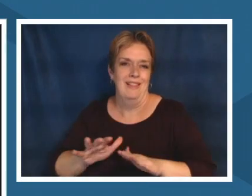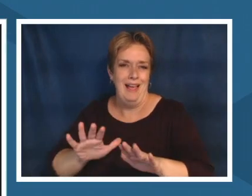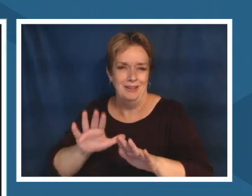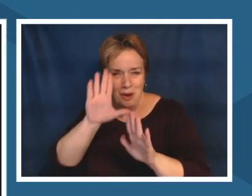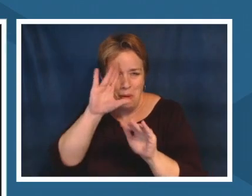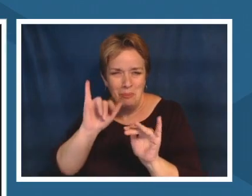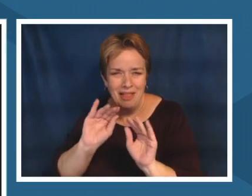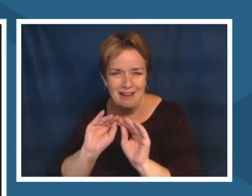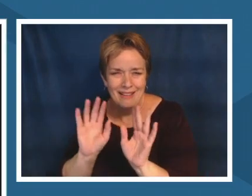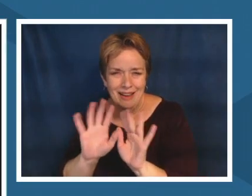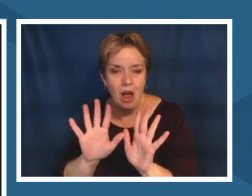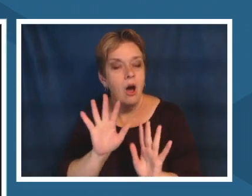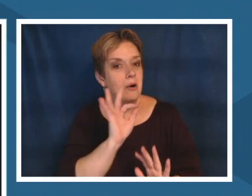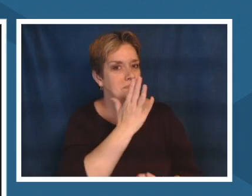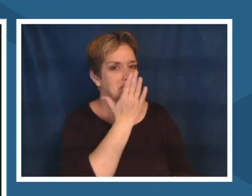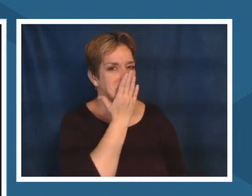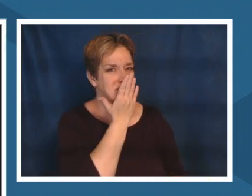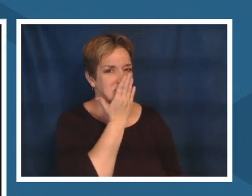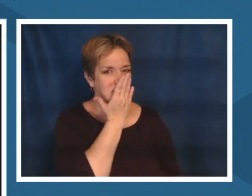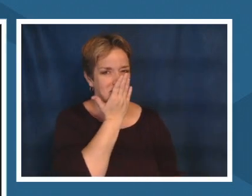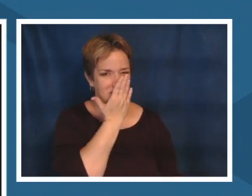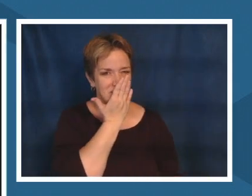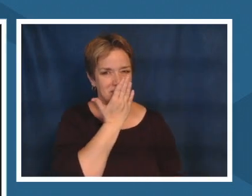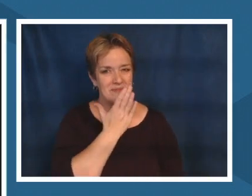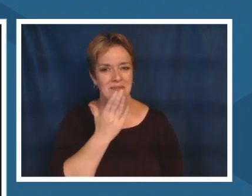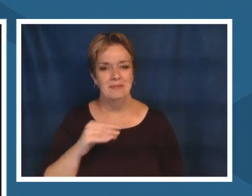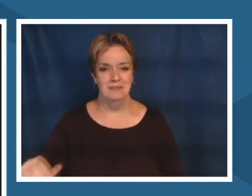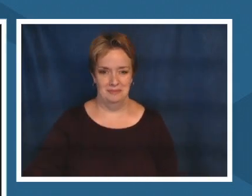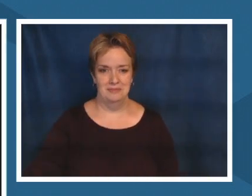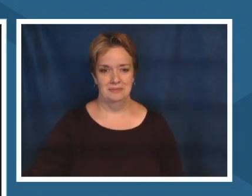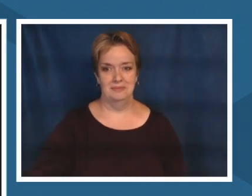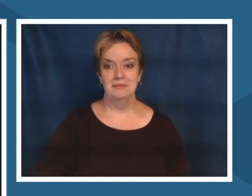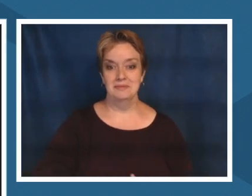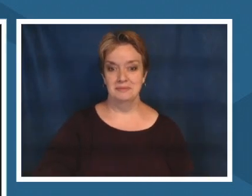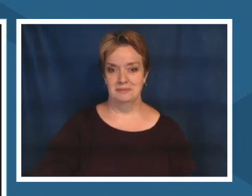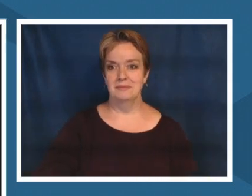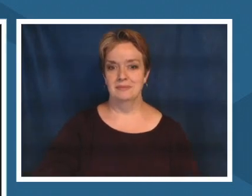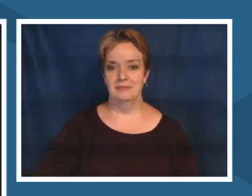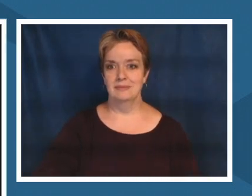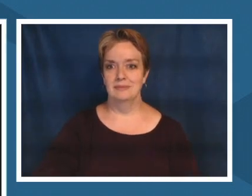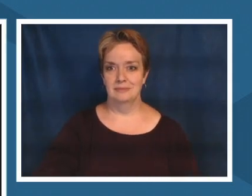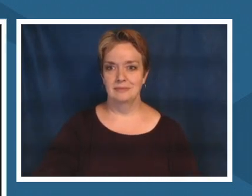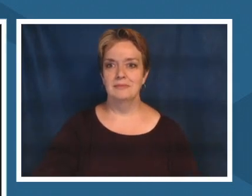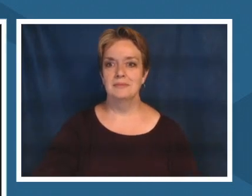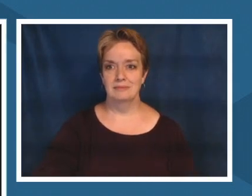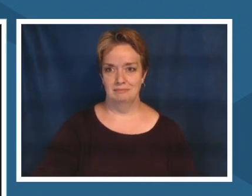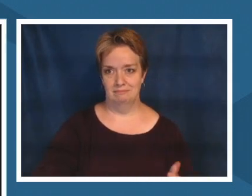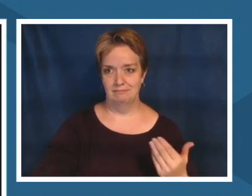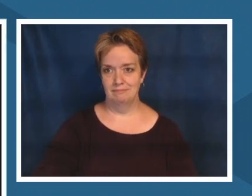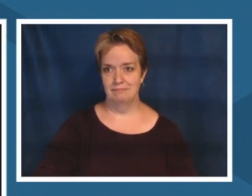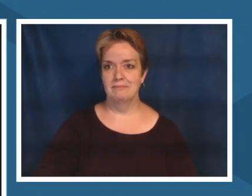i appreciate that that definition i think that it it really um